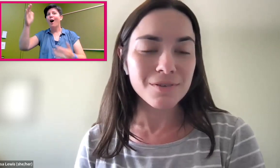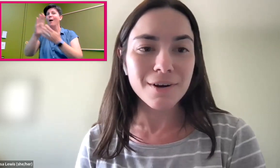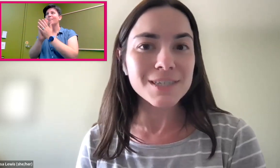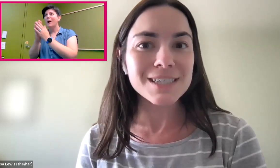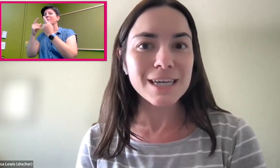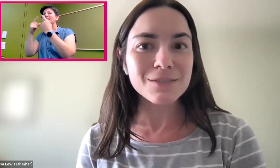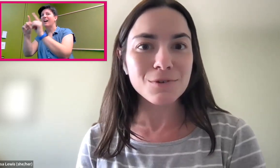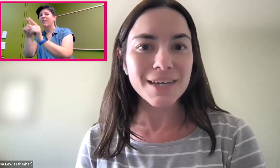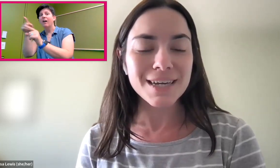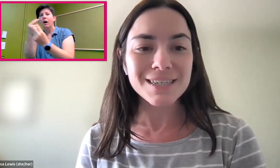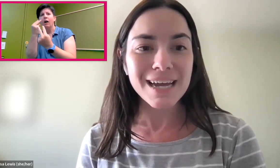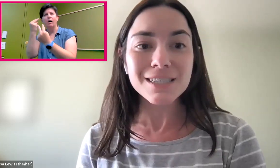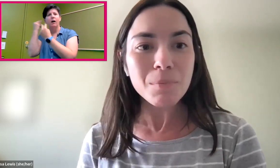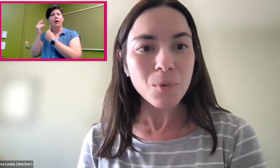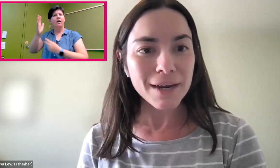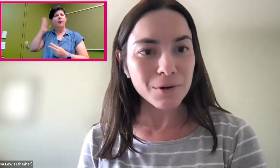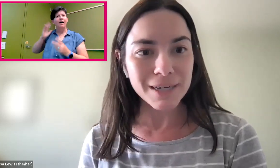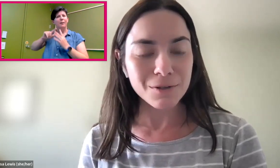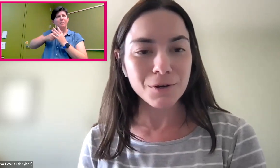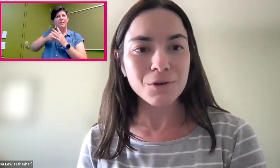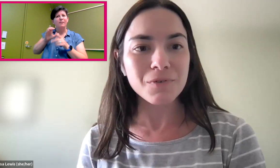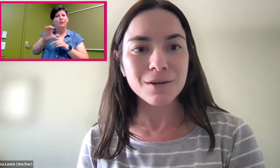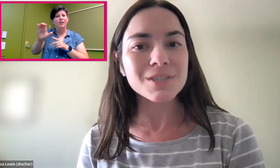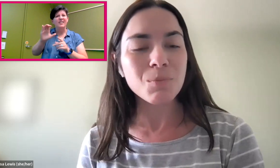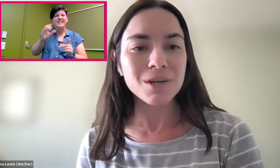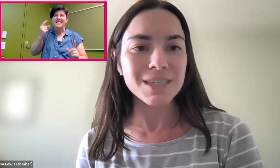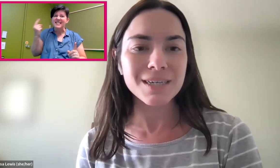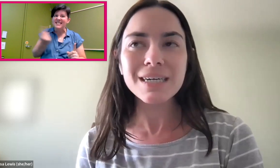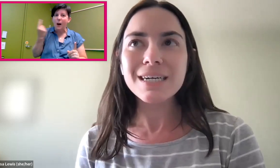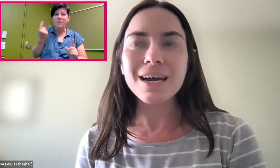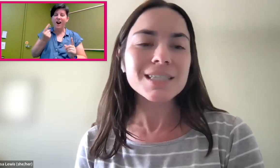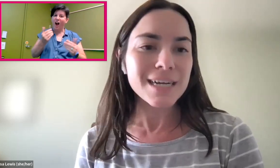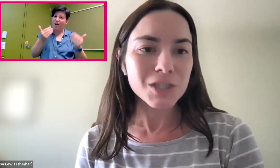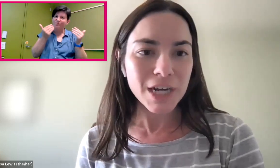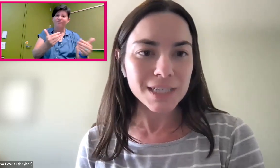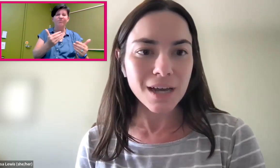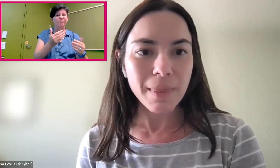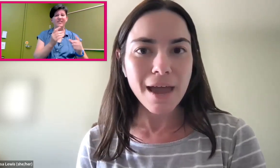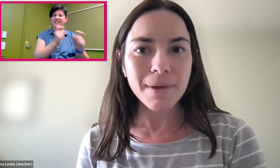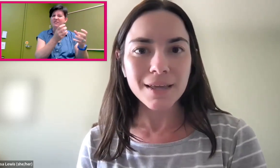are very successful, that at some point earlier in their career, someone did take a chance on them.